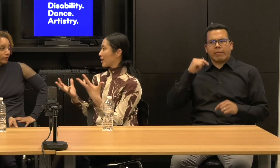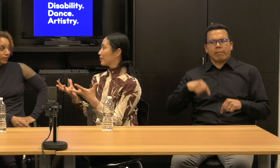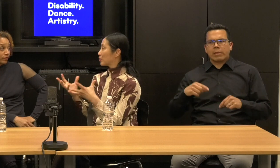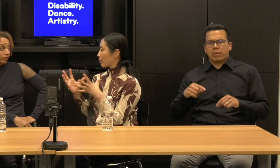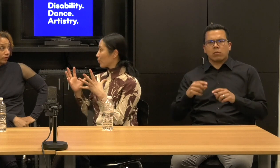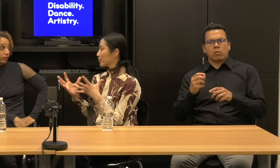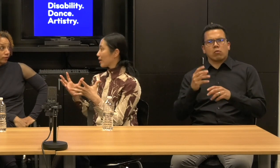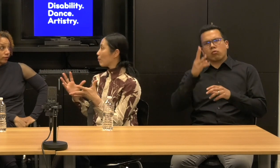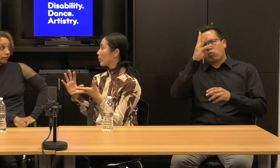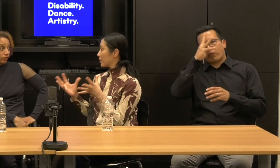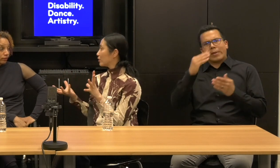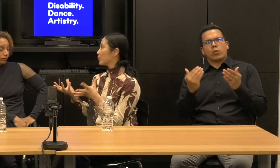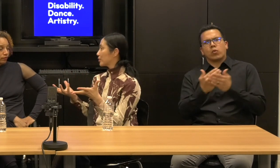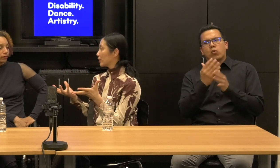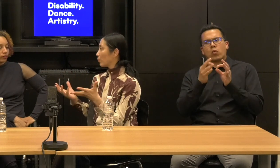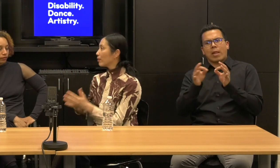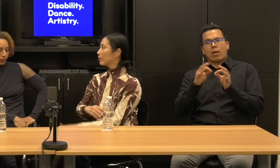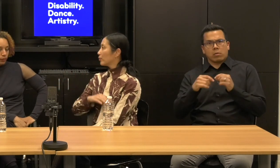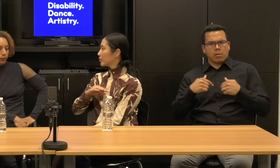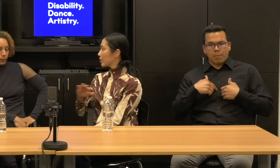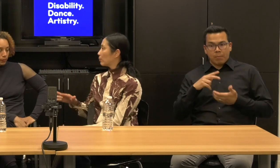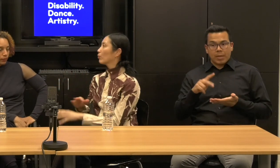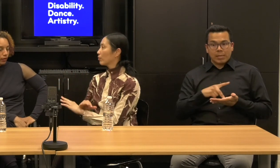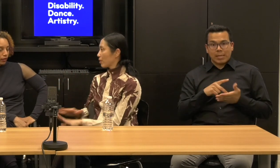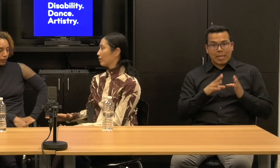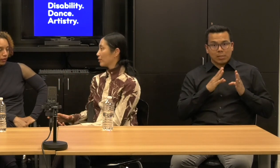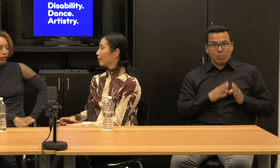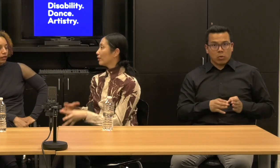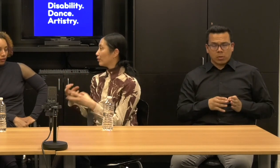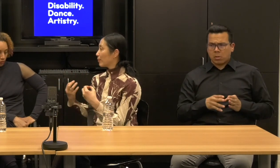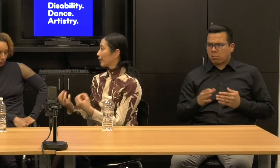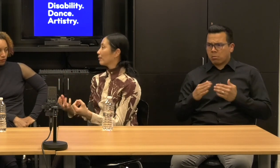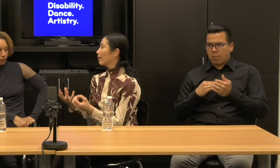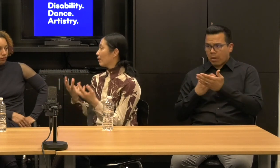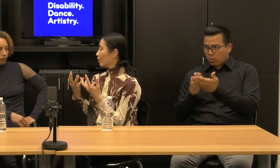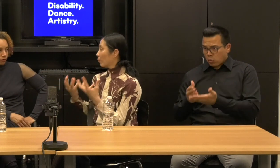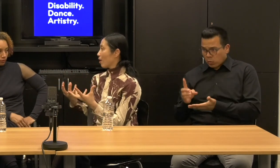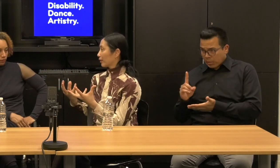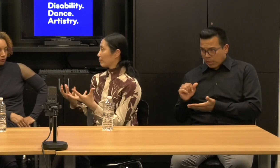a dance person I'm always interested in whether you're disabled or not, you making work and